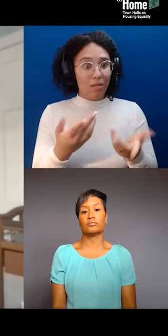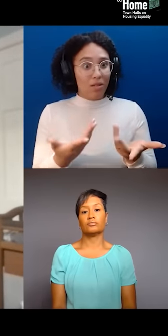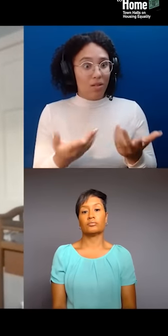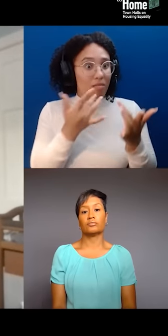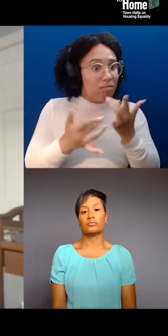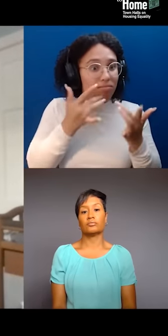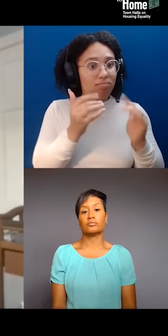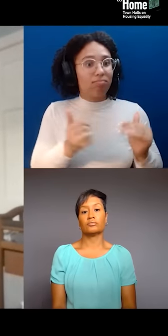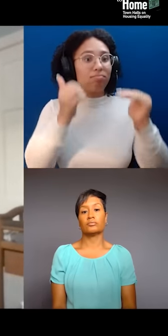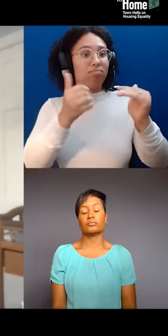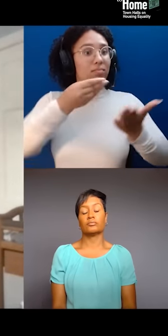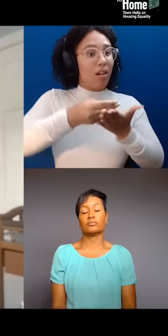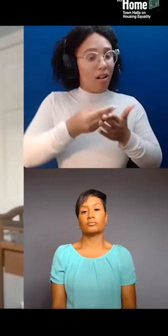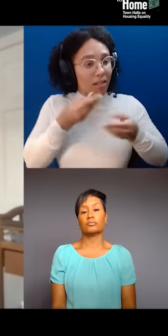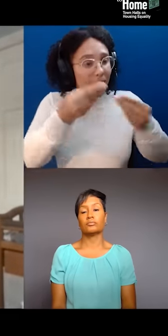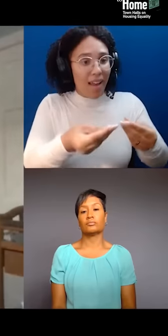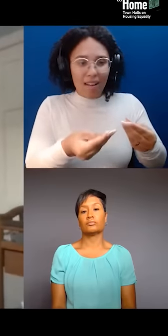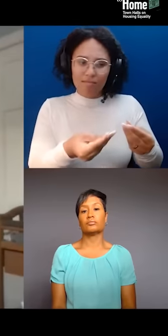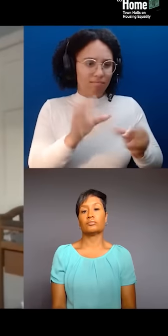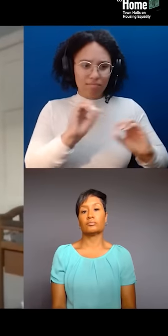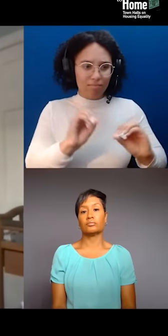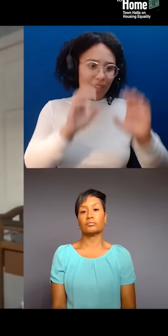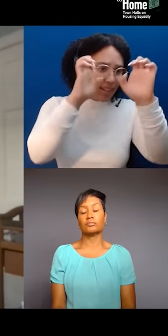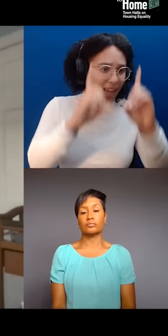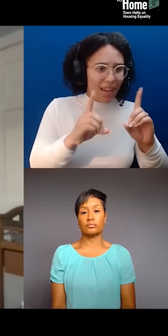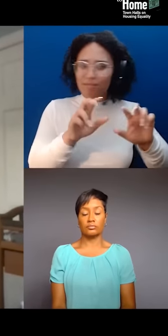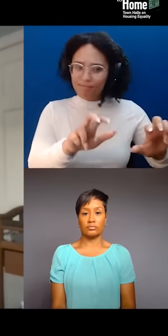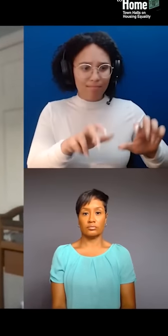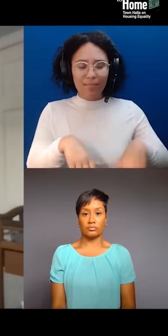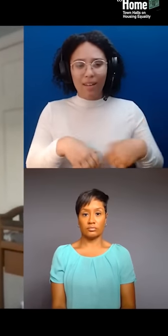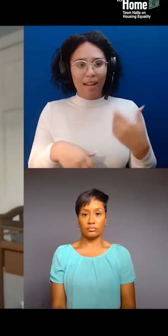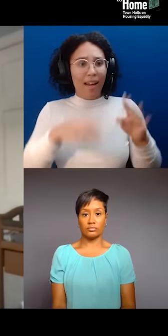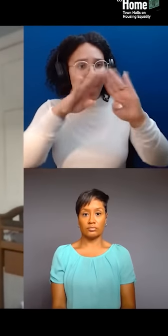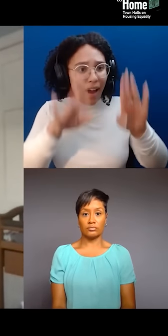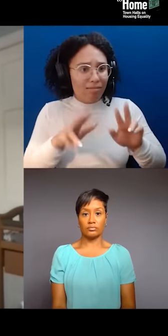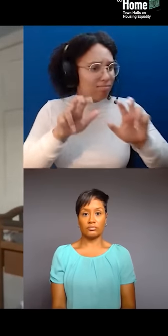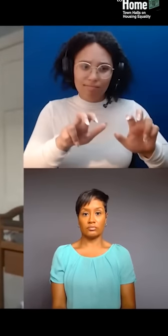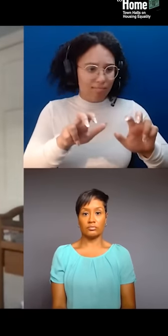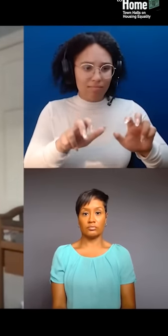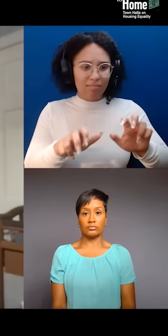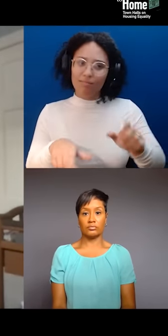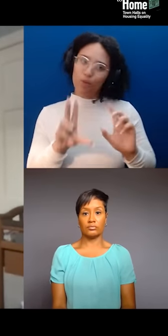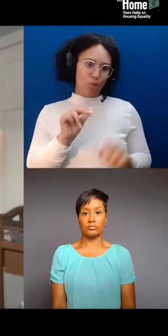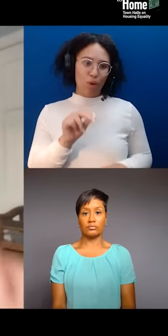and living wage jobs, right? But instead it's lining developers' pockets with money, right, on both ends.